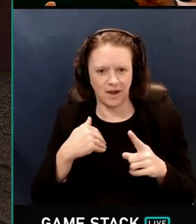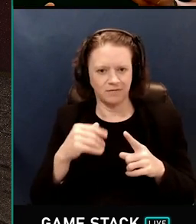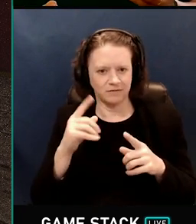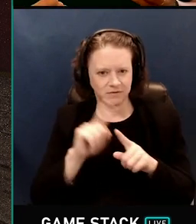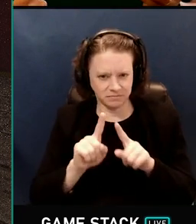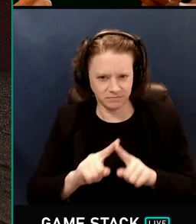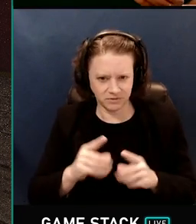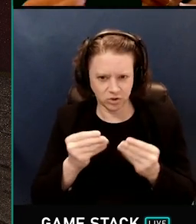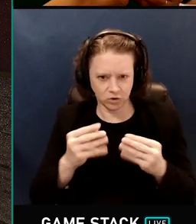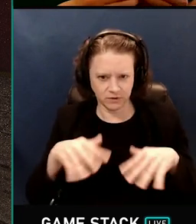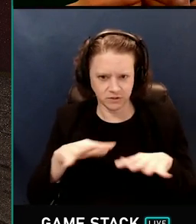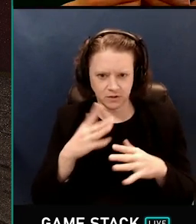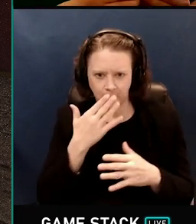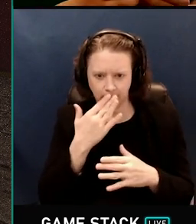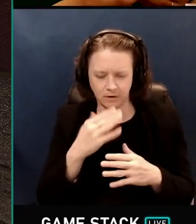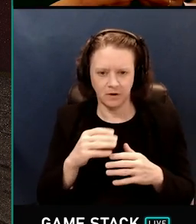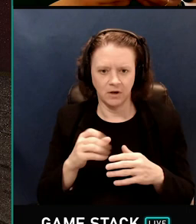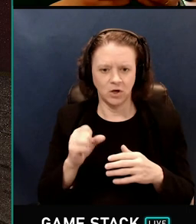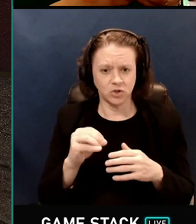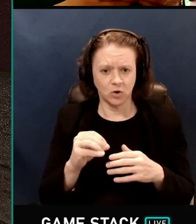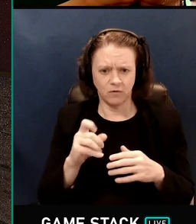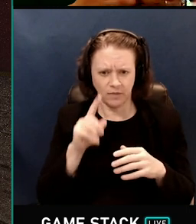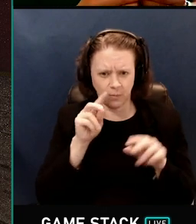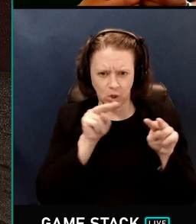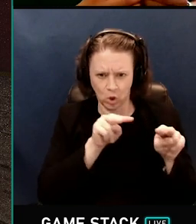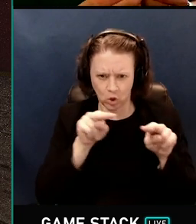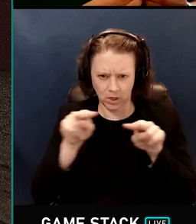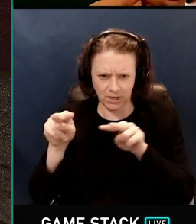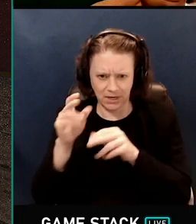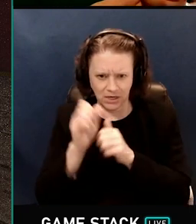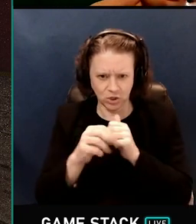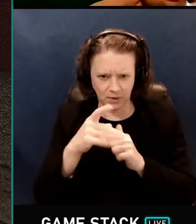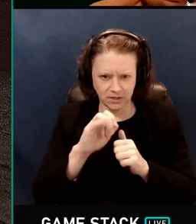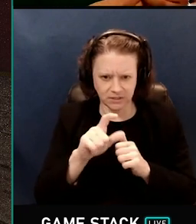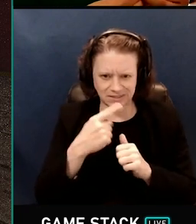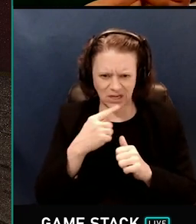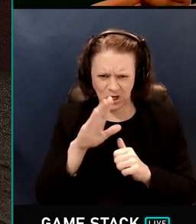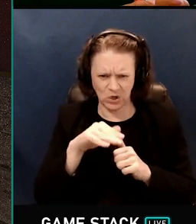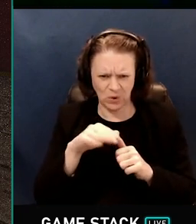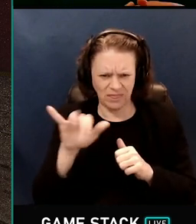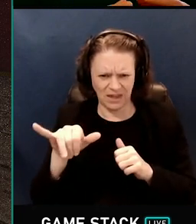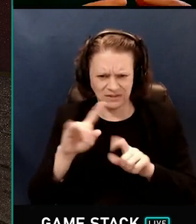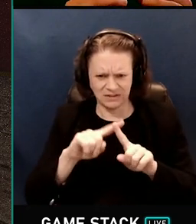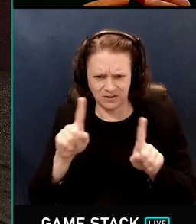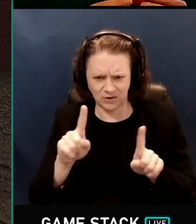pixels next to each other and say, okay, well this is different so I can't share the sample.